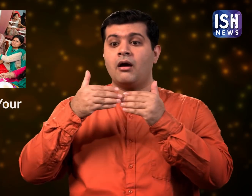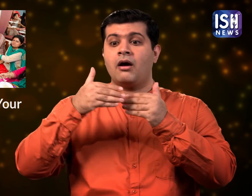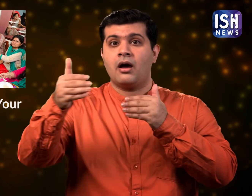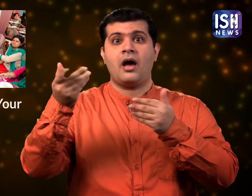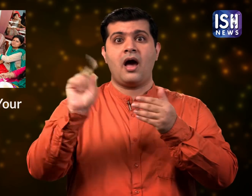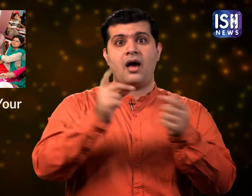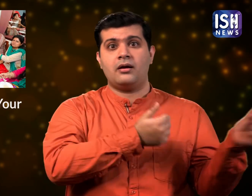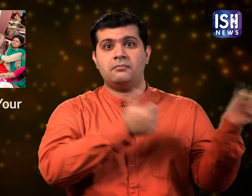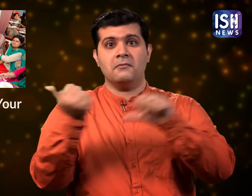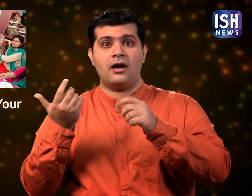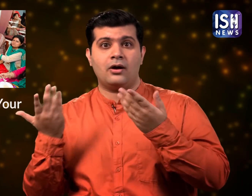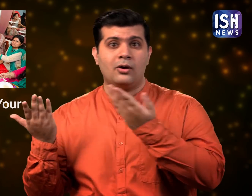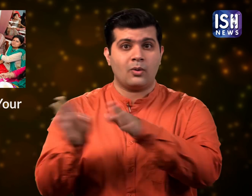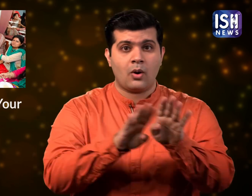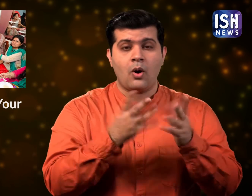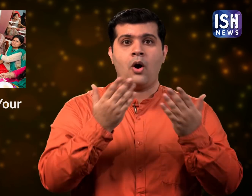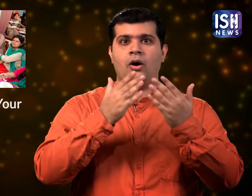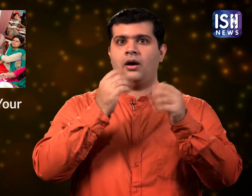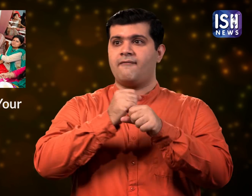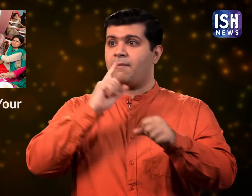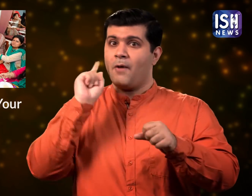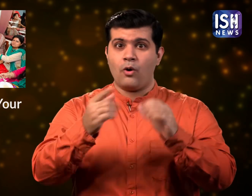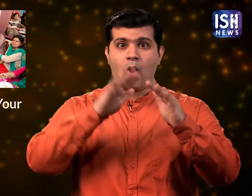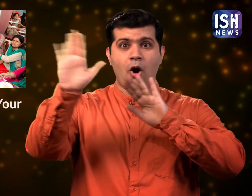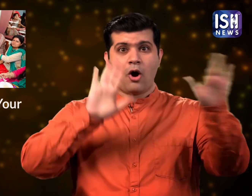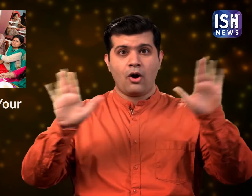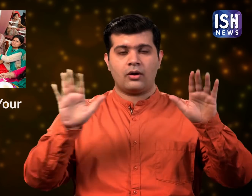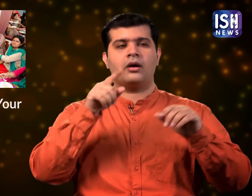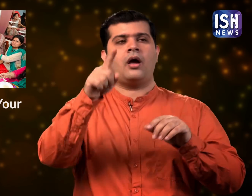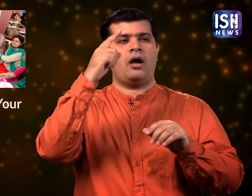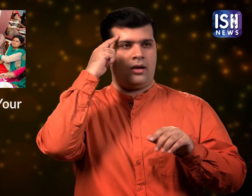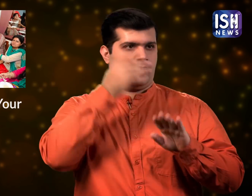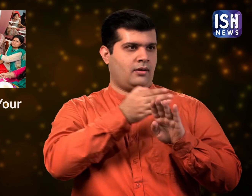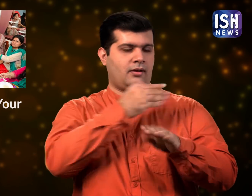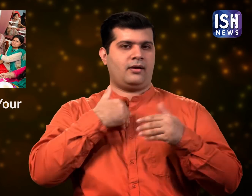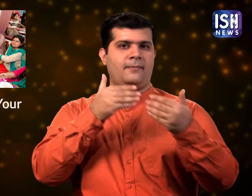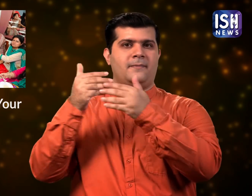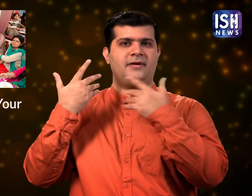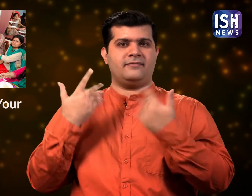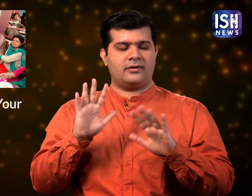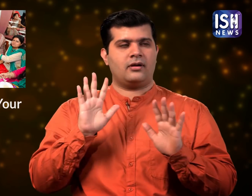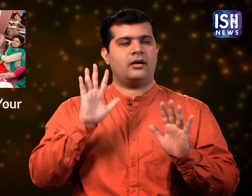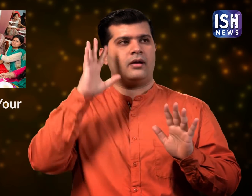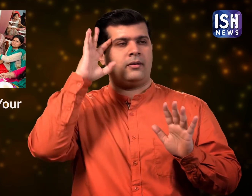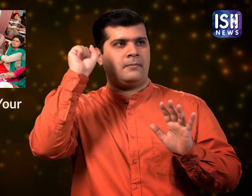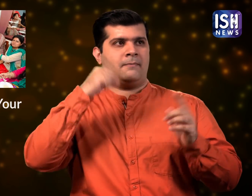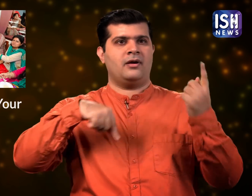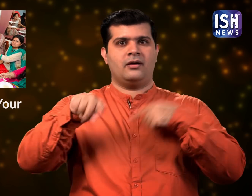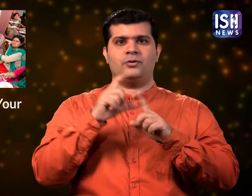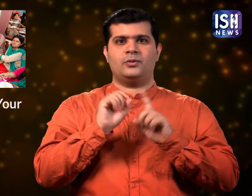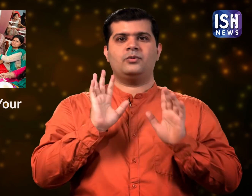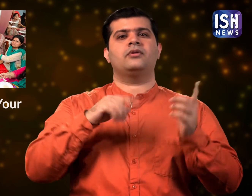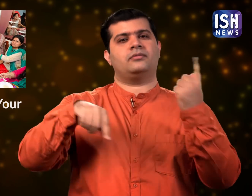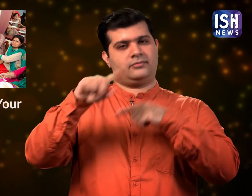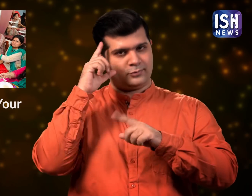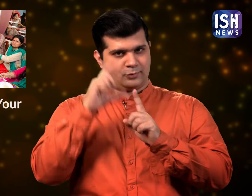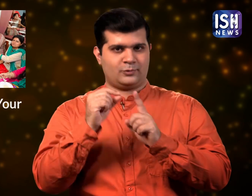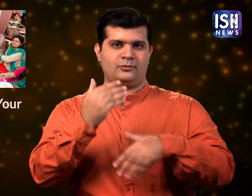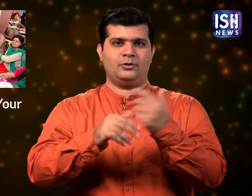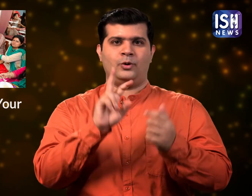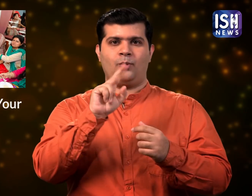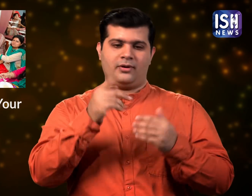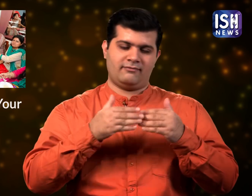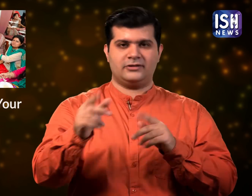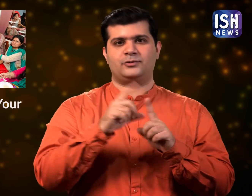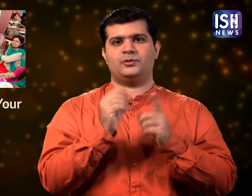If another lockdown is announced by the government, then we can cherish the memories of the loved ones we met earlier.